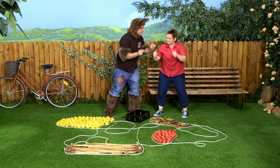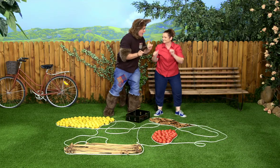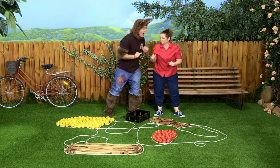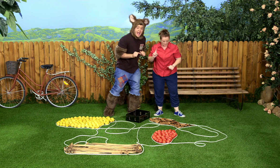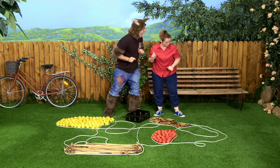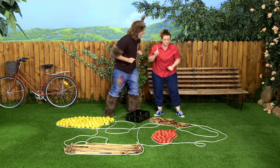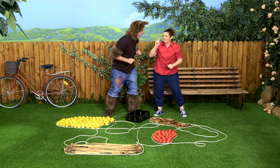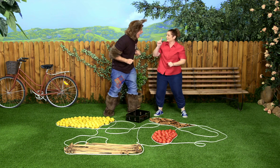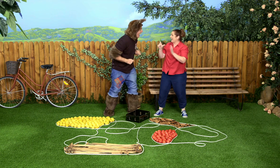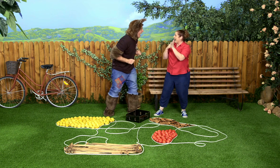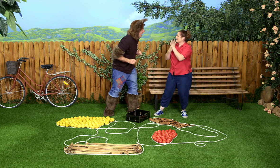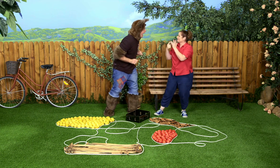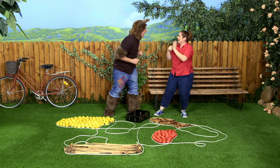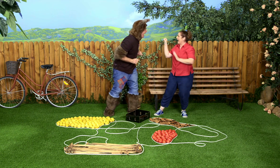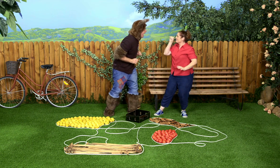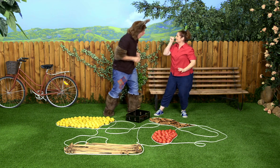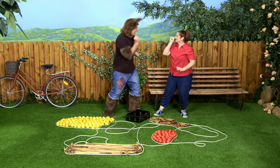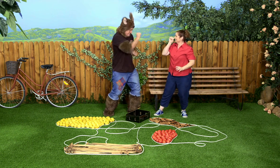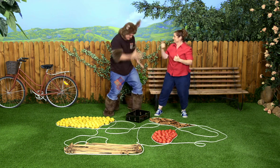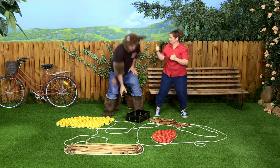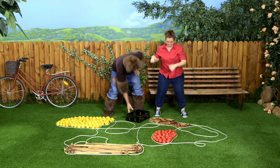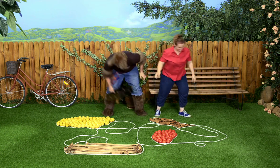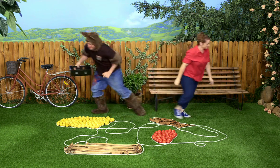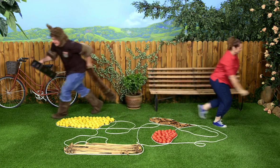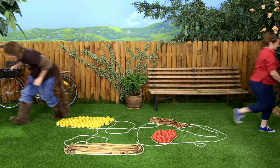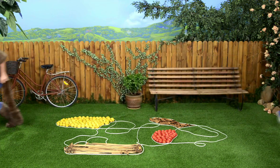What's next? Right. I'm thinking carrots. OK.